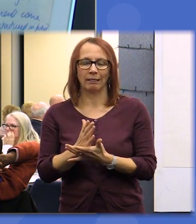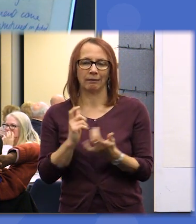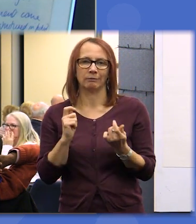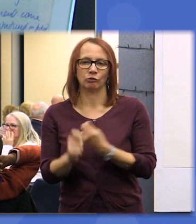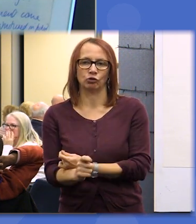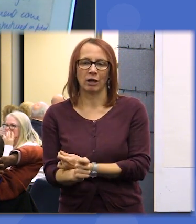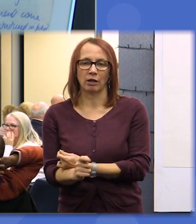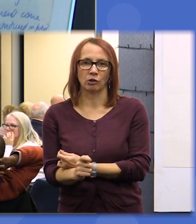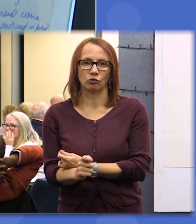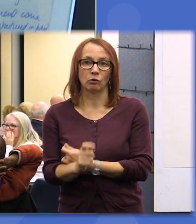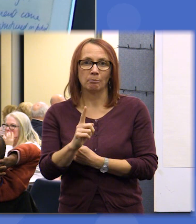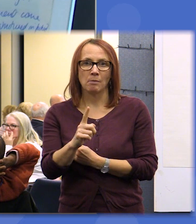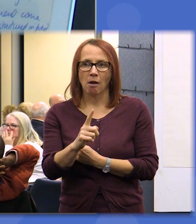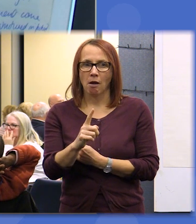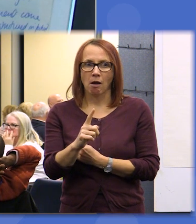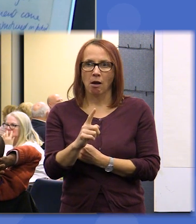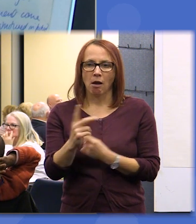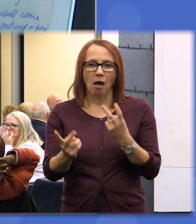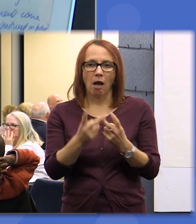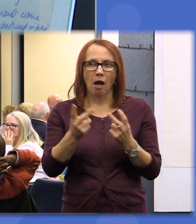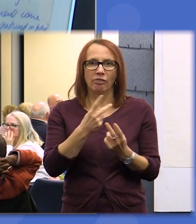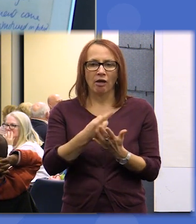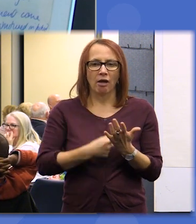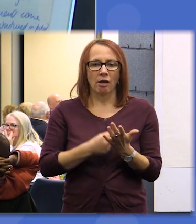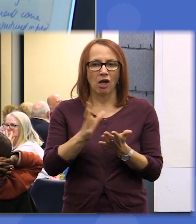lost I think I've said that a number of times nothing is lost and and if you